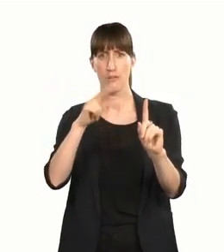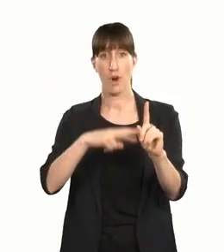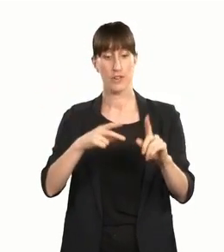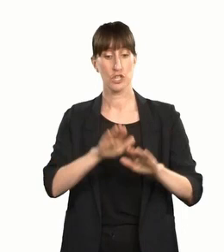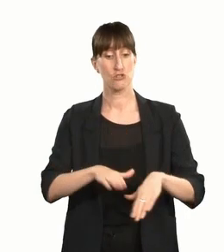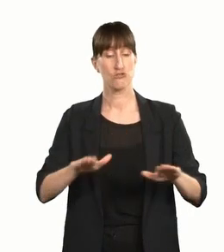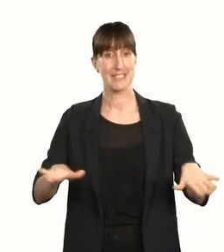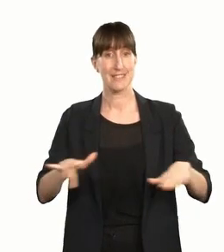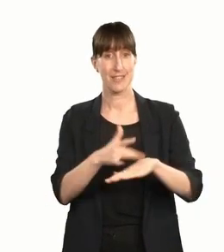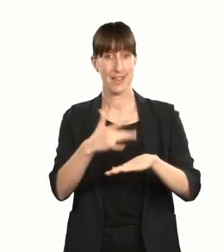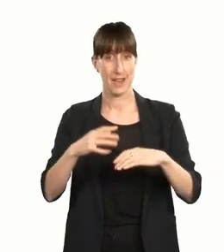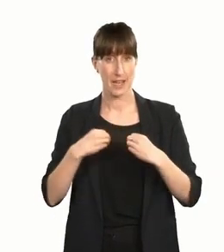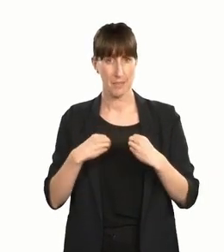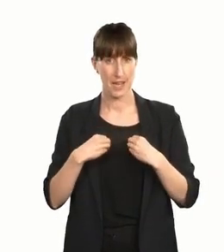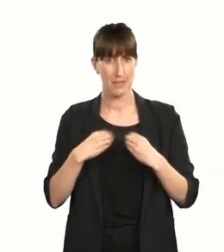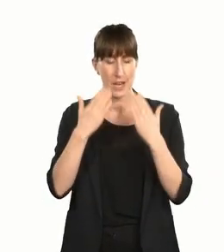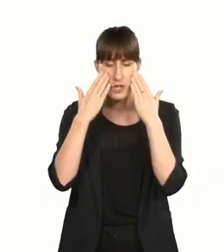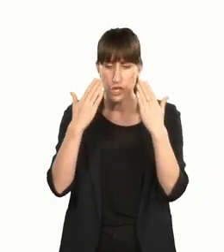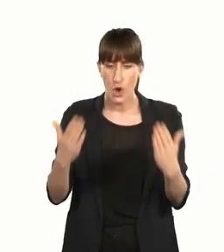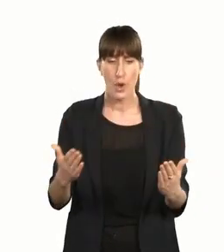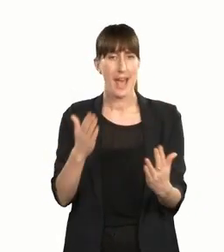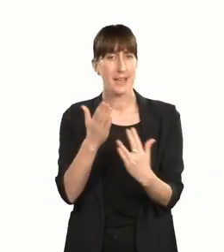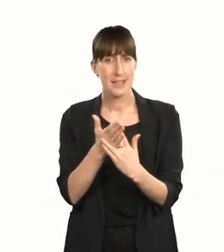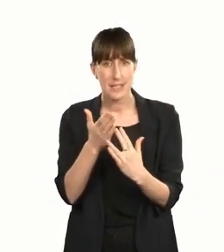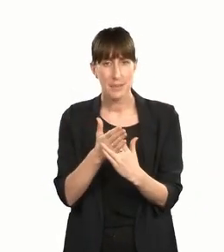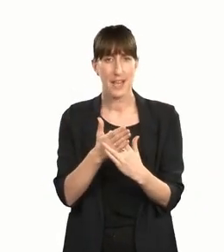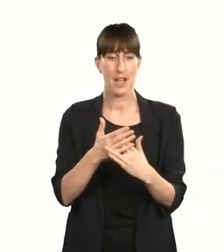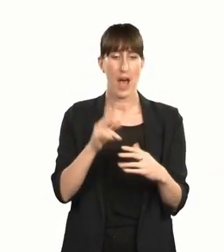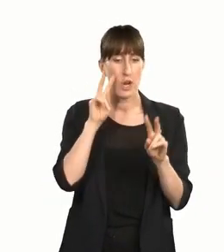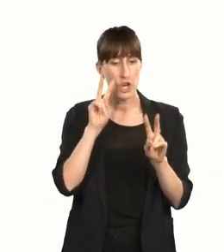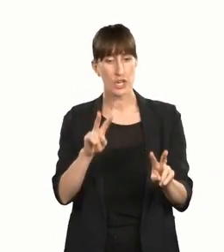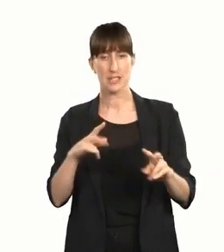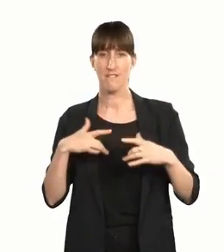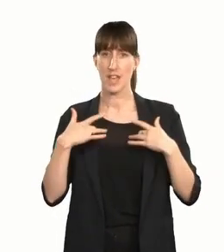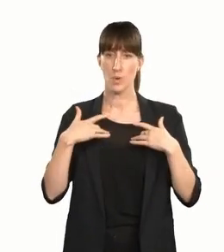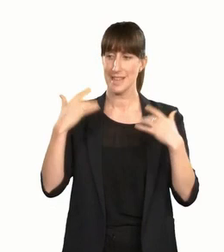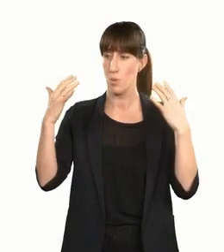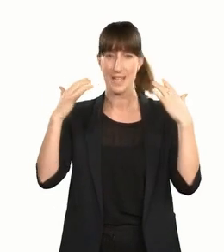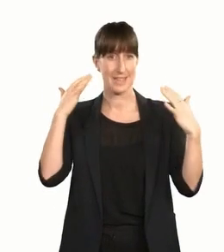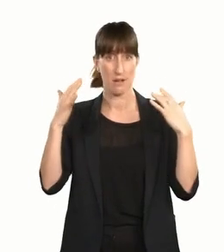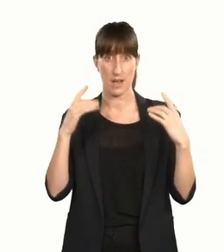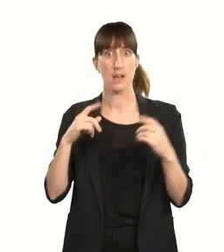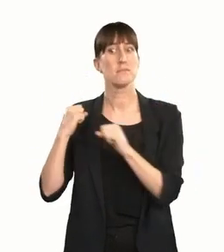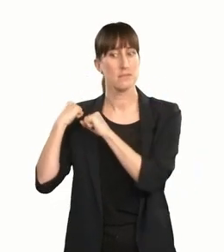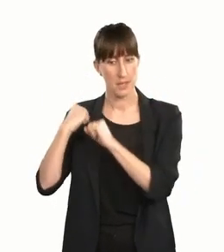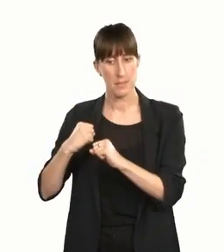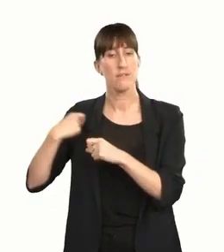that demonstrates what accessibility looks, sounds or feels like through long-term commitment